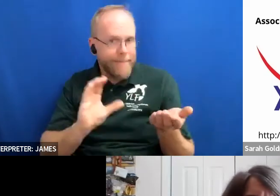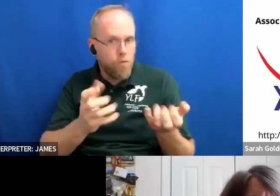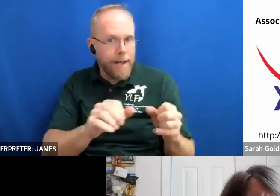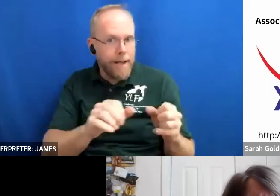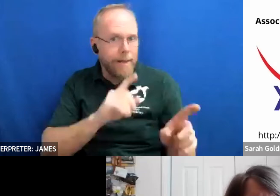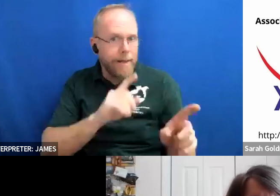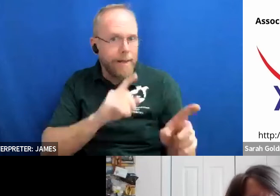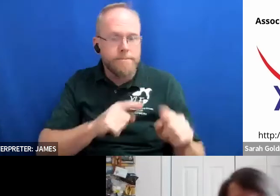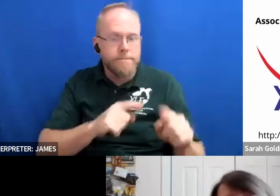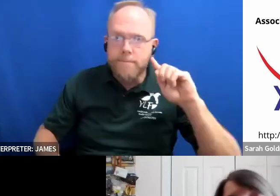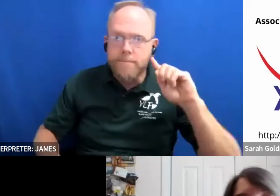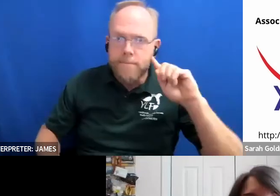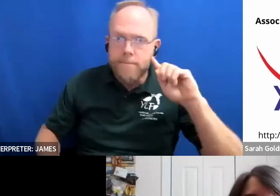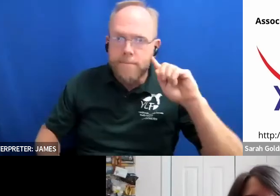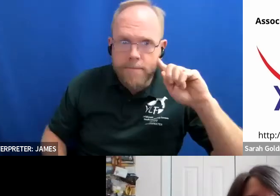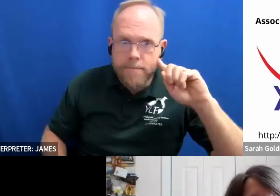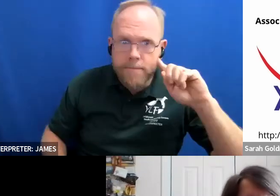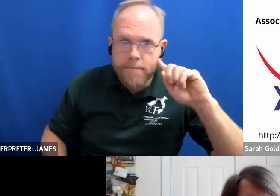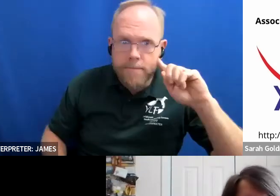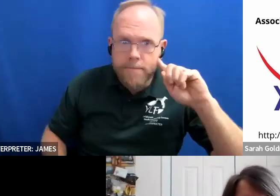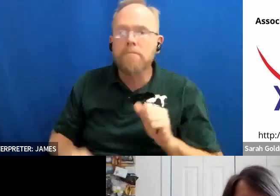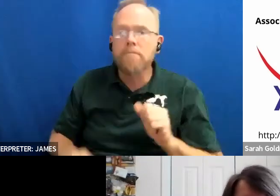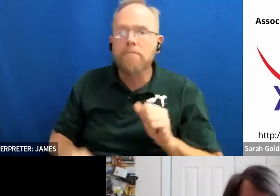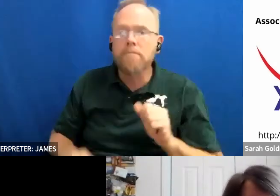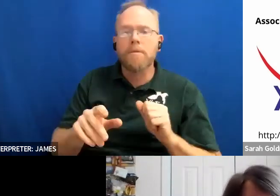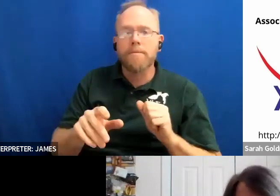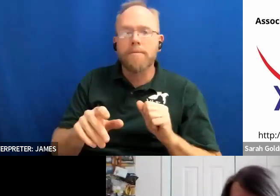that you should be aware of um there's not necessarily anything that ayoff is doing